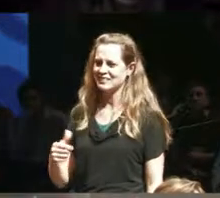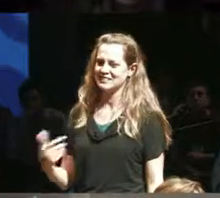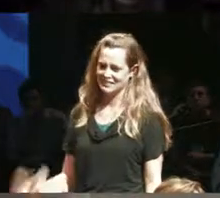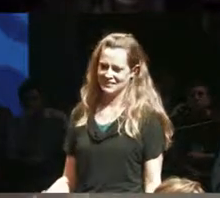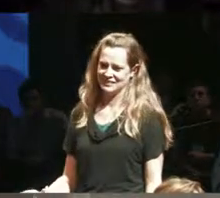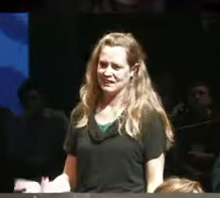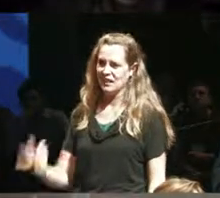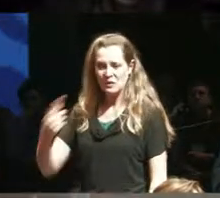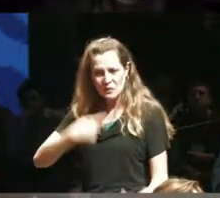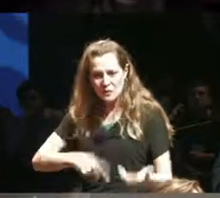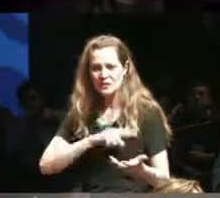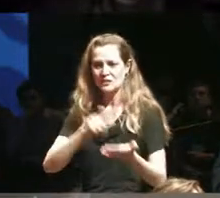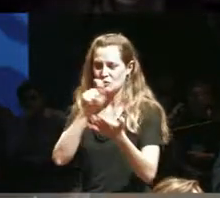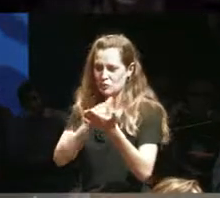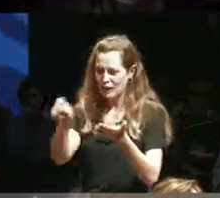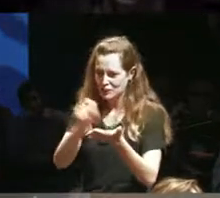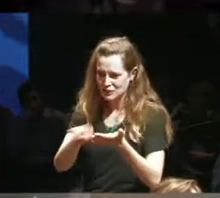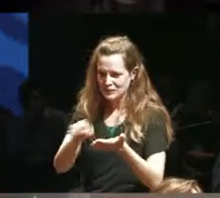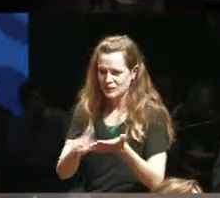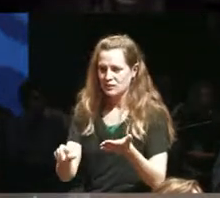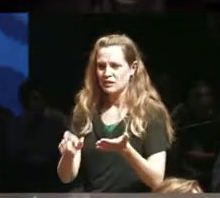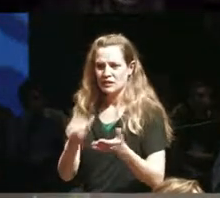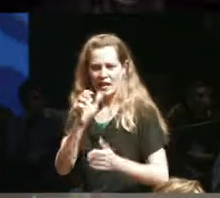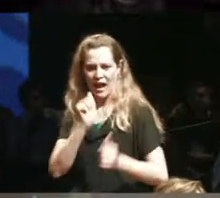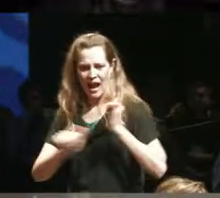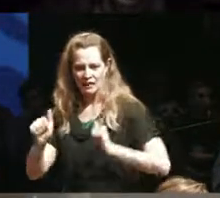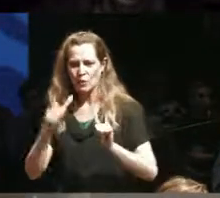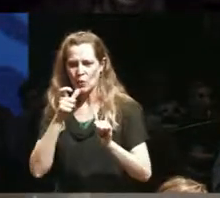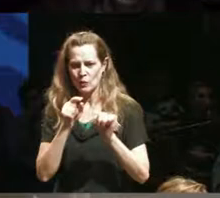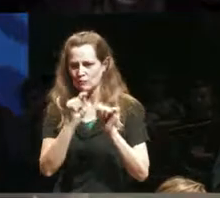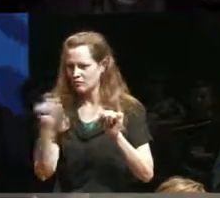writers we were told who the actors would be before we wrote the scripts